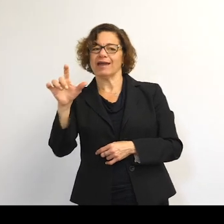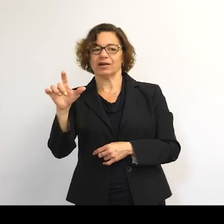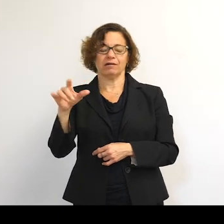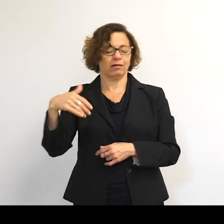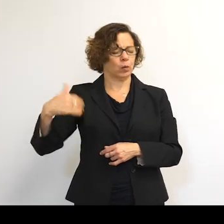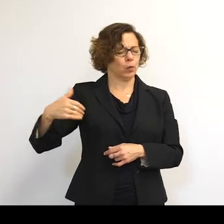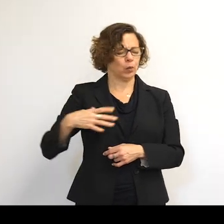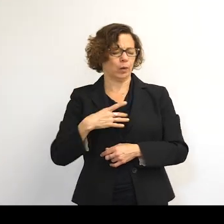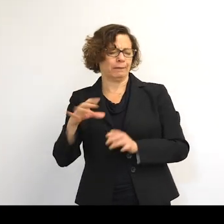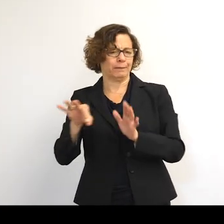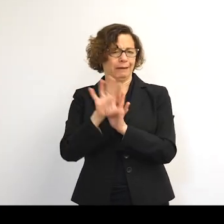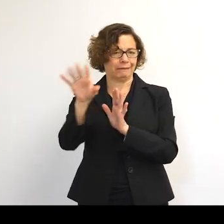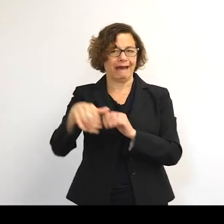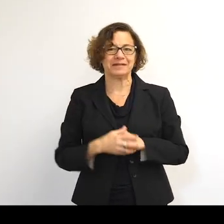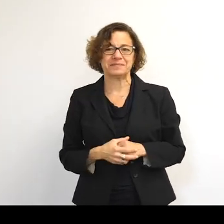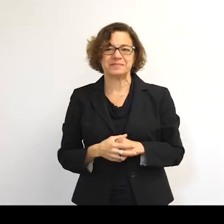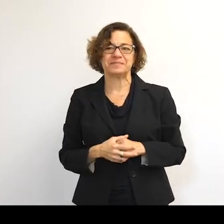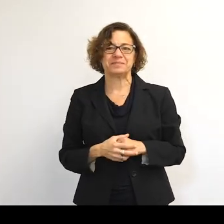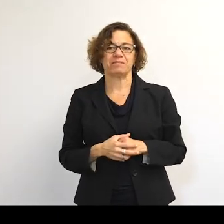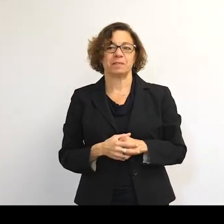as much as we can, but launched by the USA.